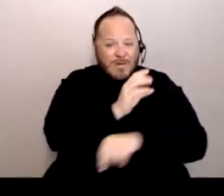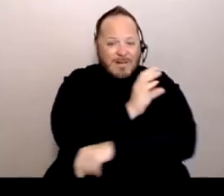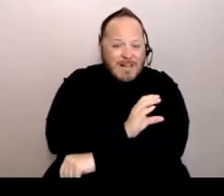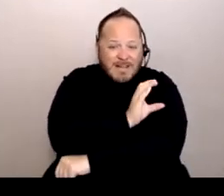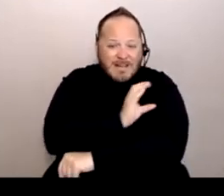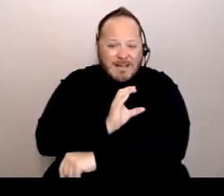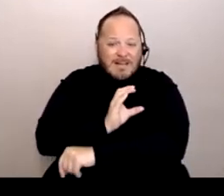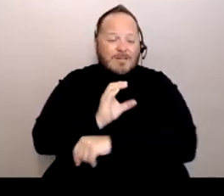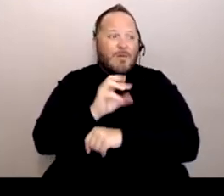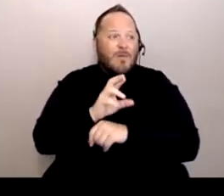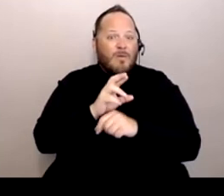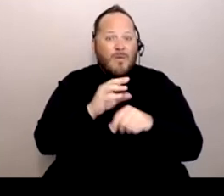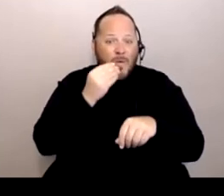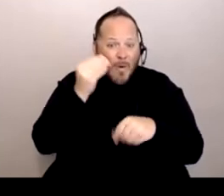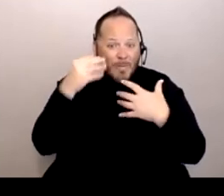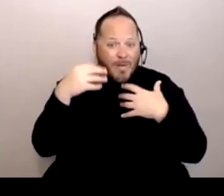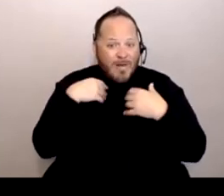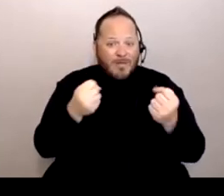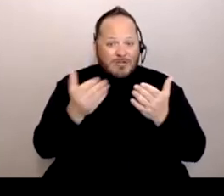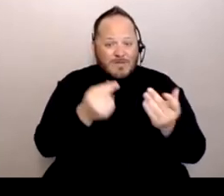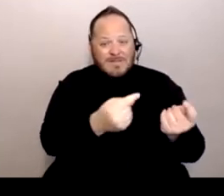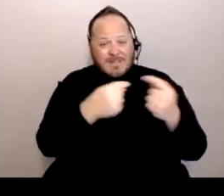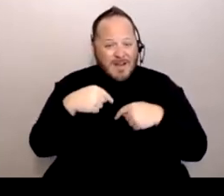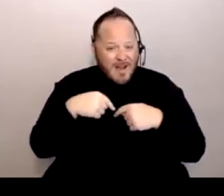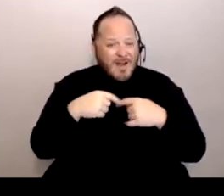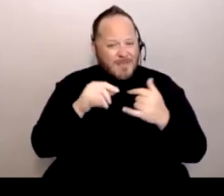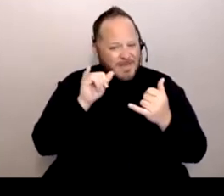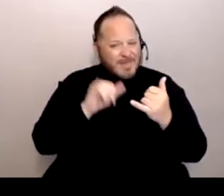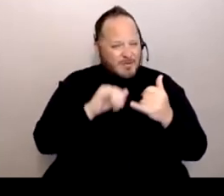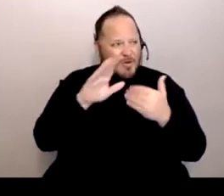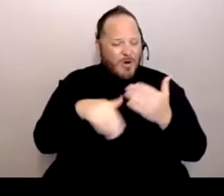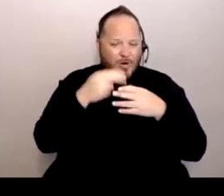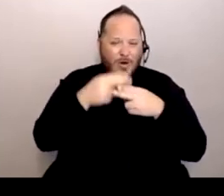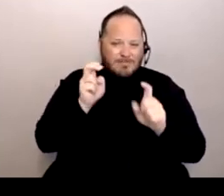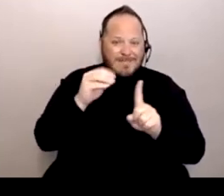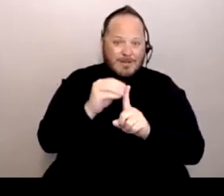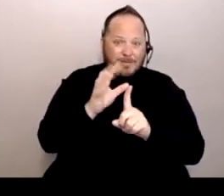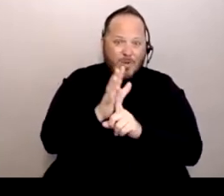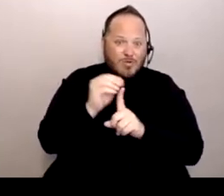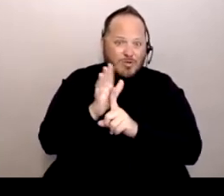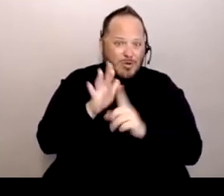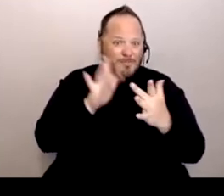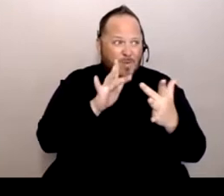I mean, all of these are exposure points, right? And so we have to be extra careful.